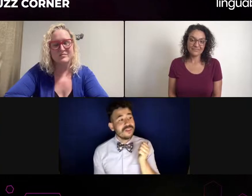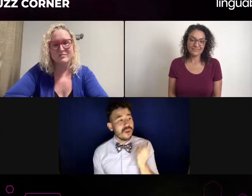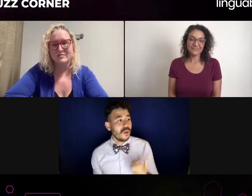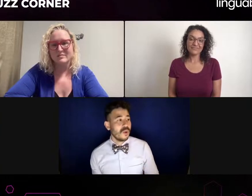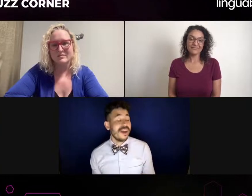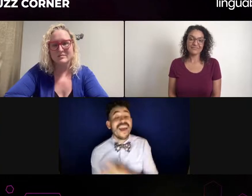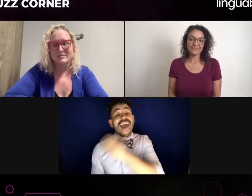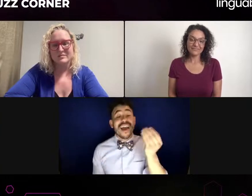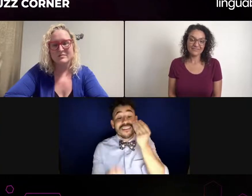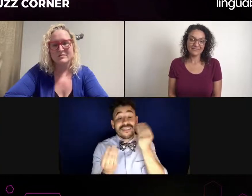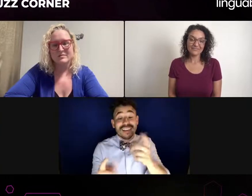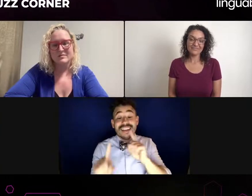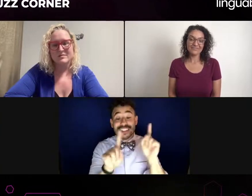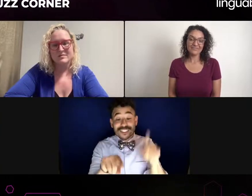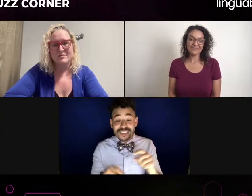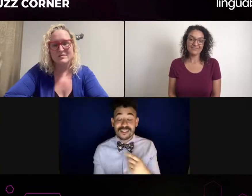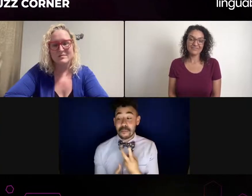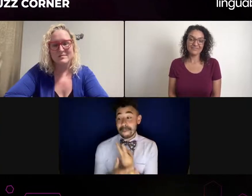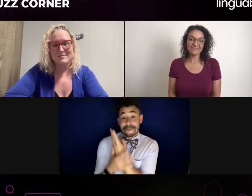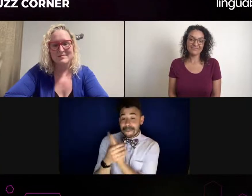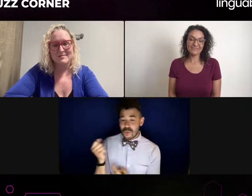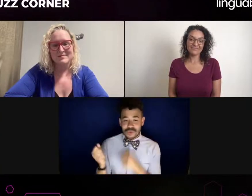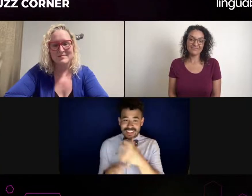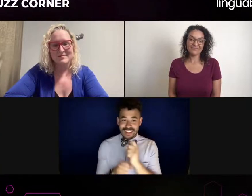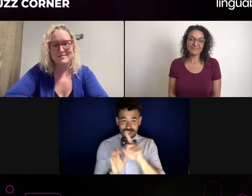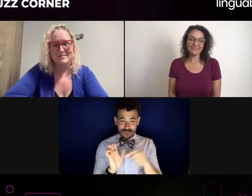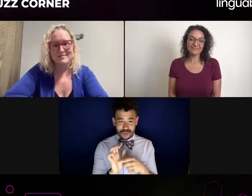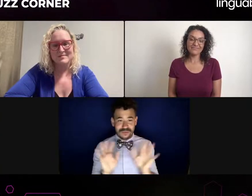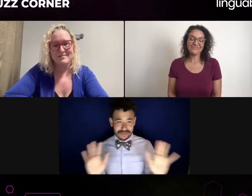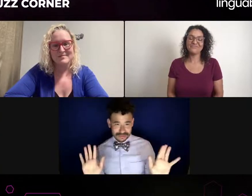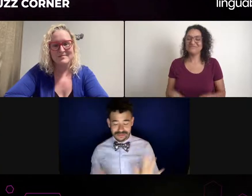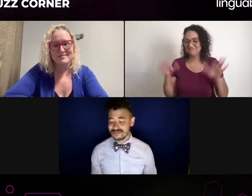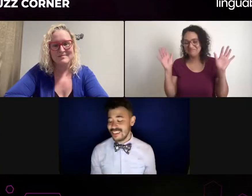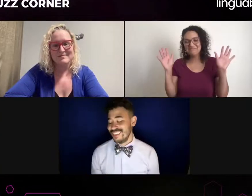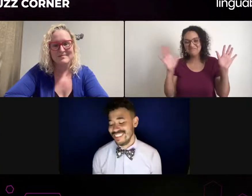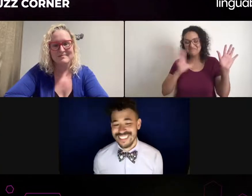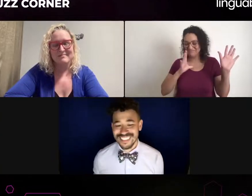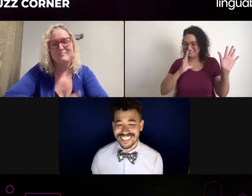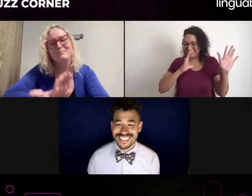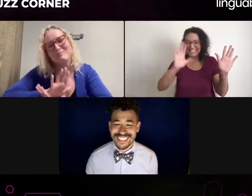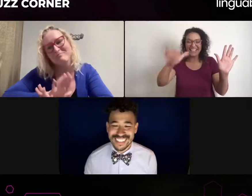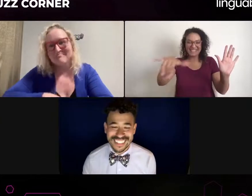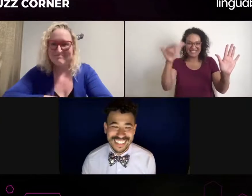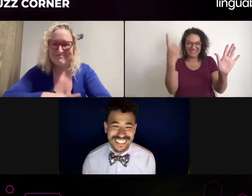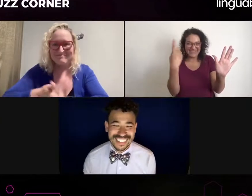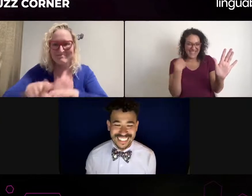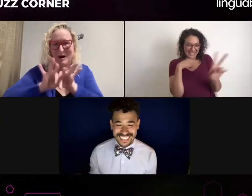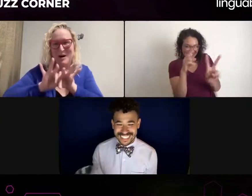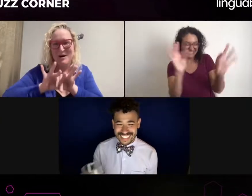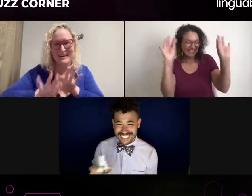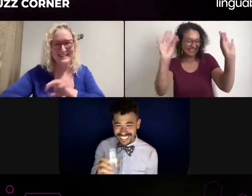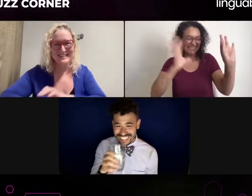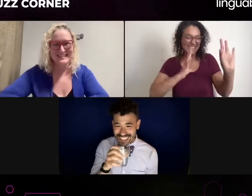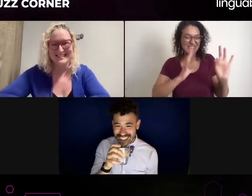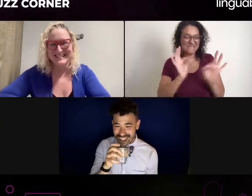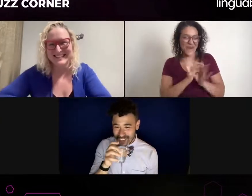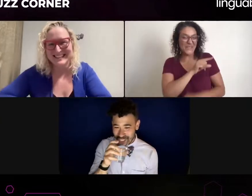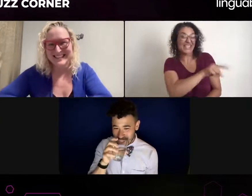excuse my language, but that was complete bullshit in my opinion. I went back to my day job at that time.